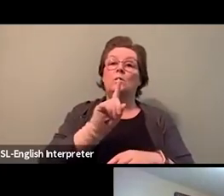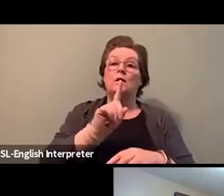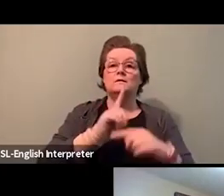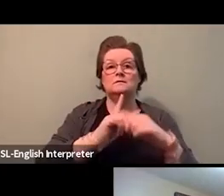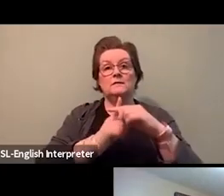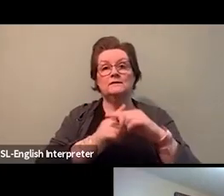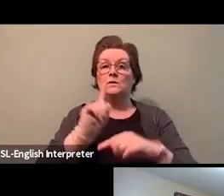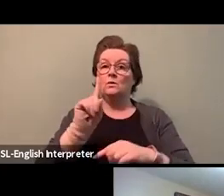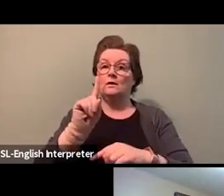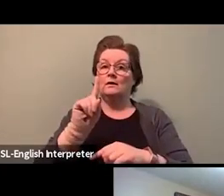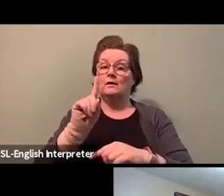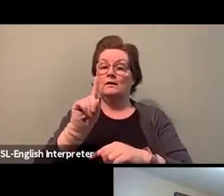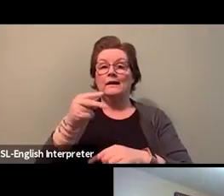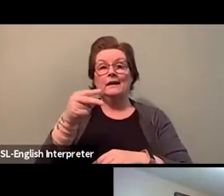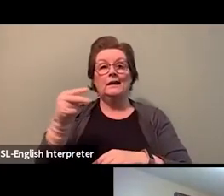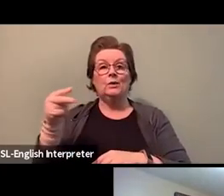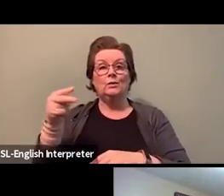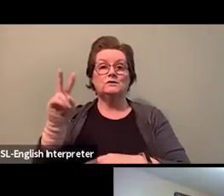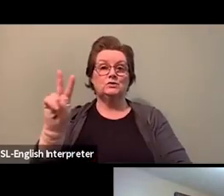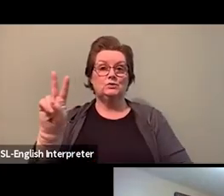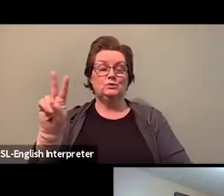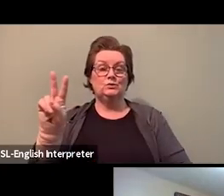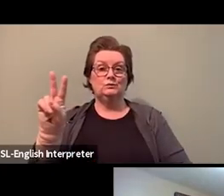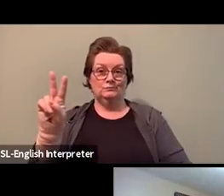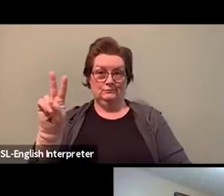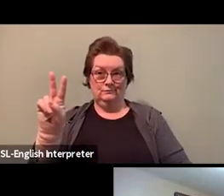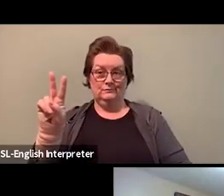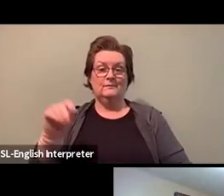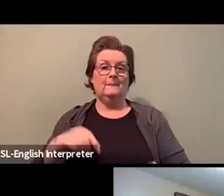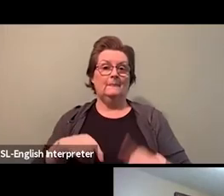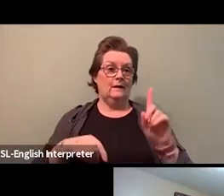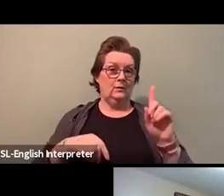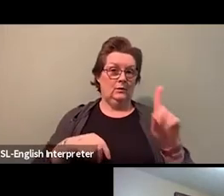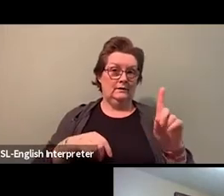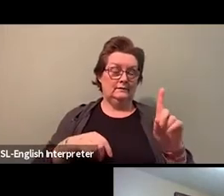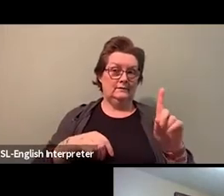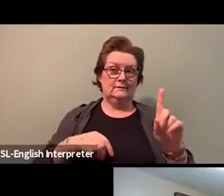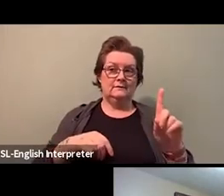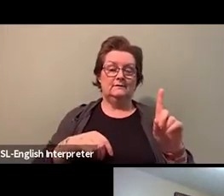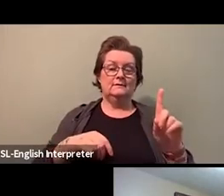they would have one racialized and one black worker on the executive board,